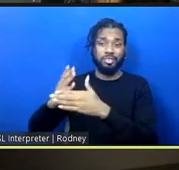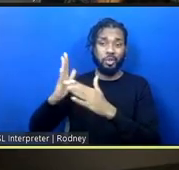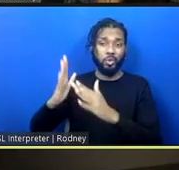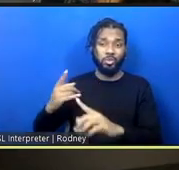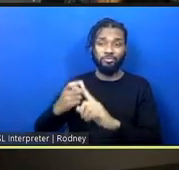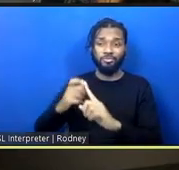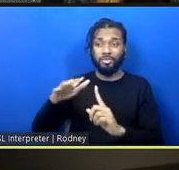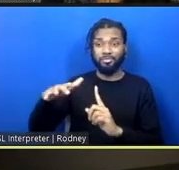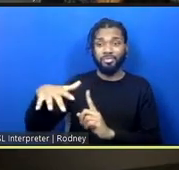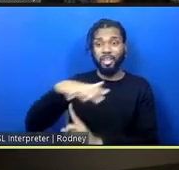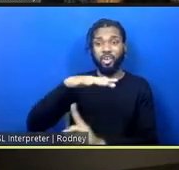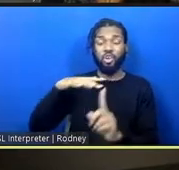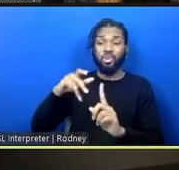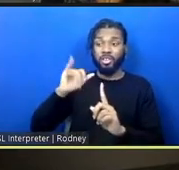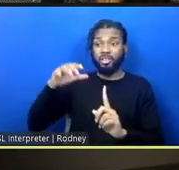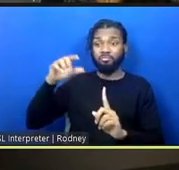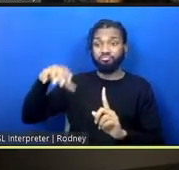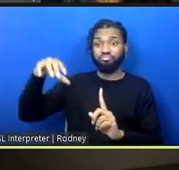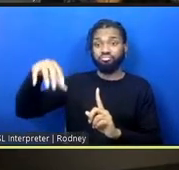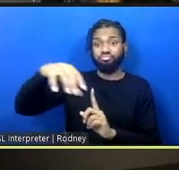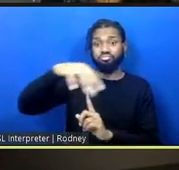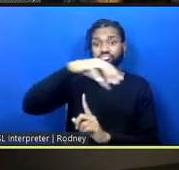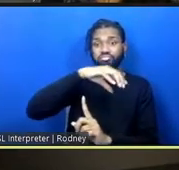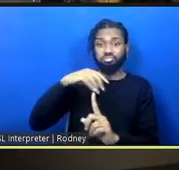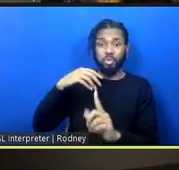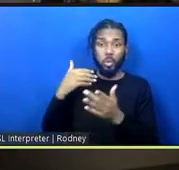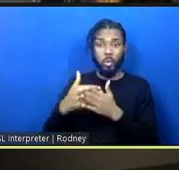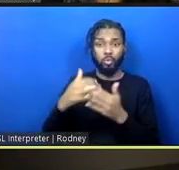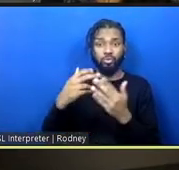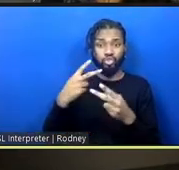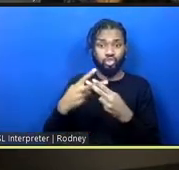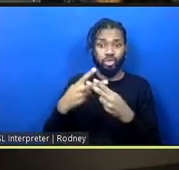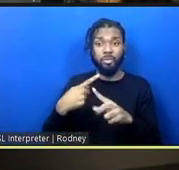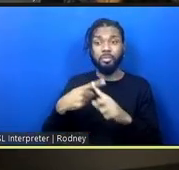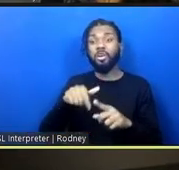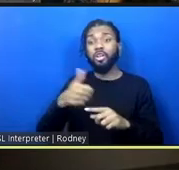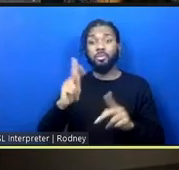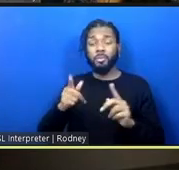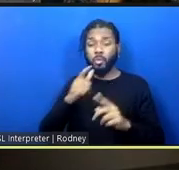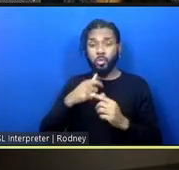surrounding the jail and other people that were affected by incarceration from